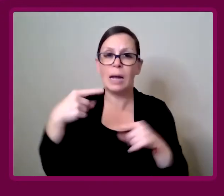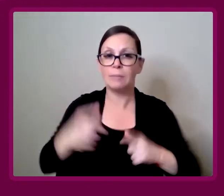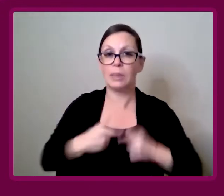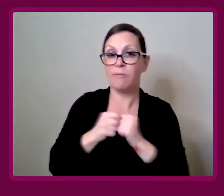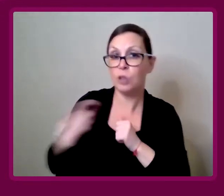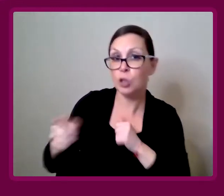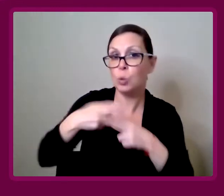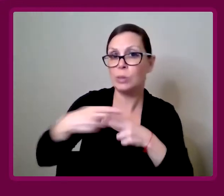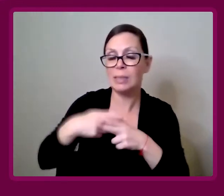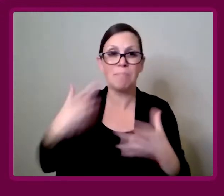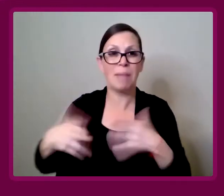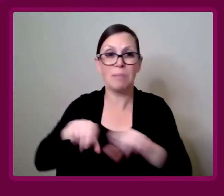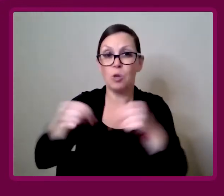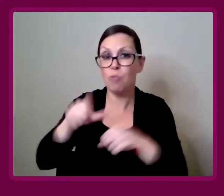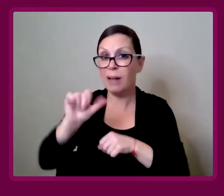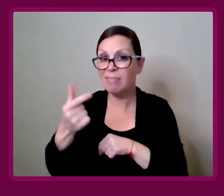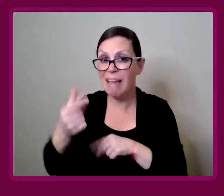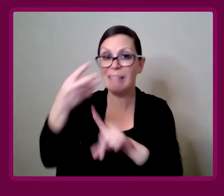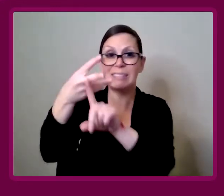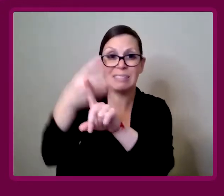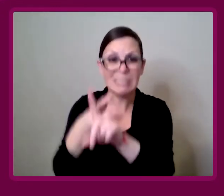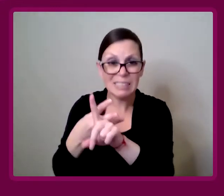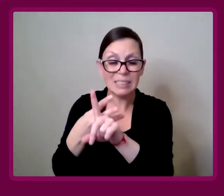Amy Francis-Smith: There could be a temporary thing. You break your leg.